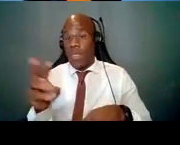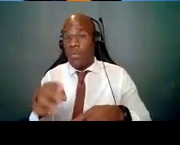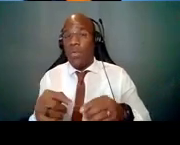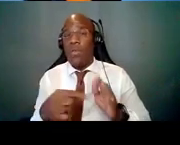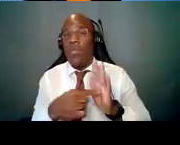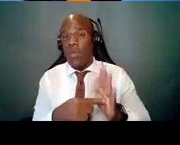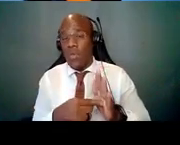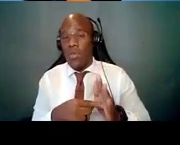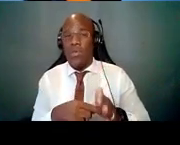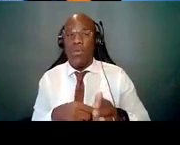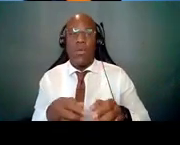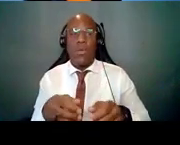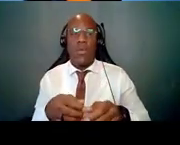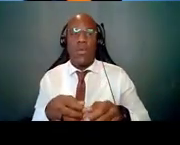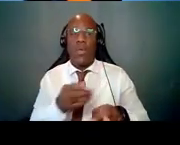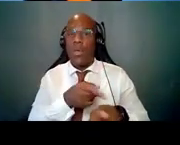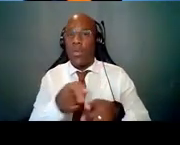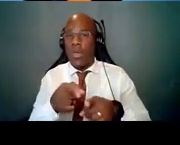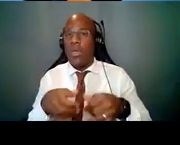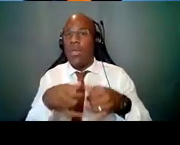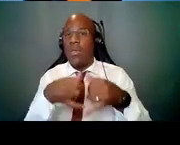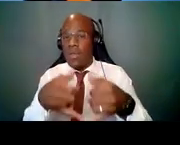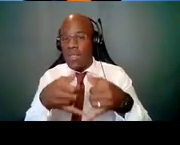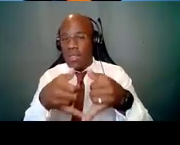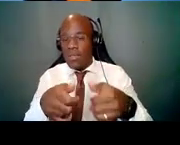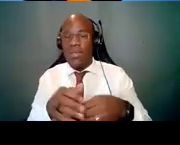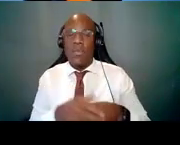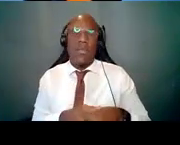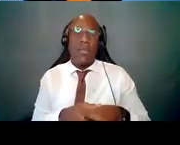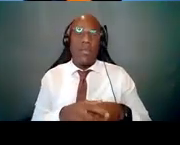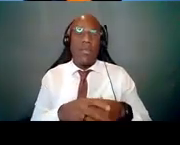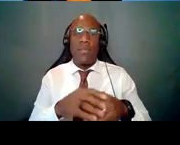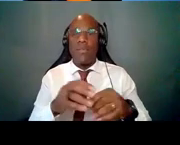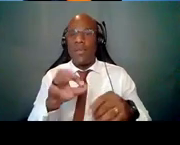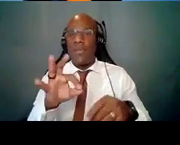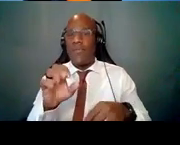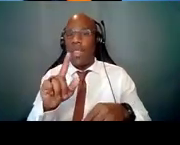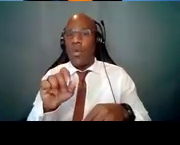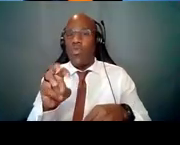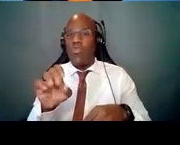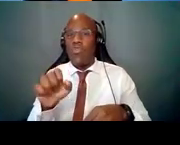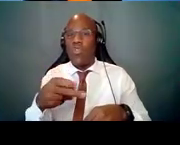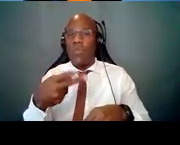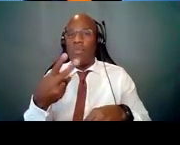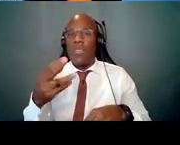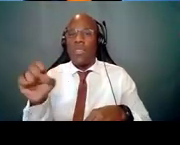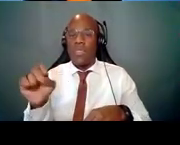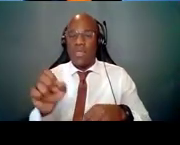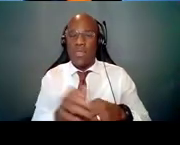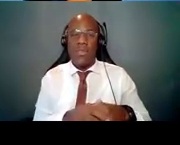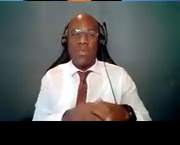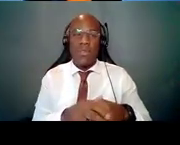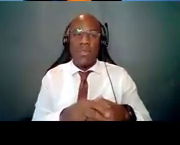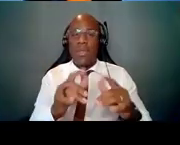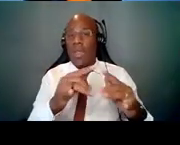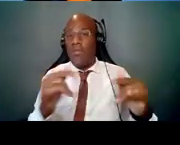fellowships, Extramural Diversity, and more. It's got helpful infographics on different research trajectories,